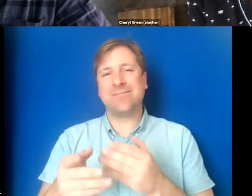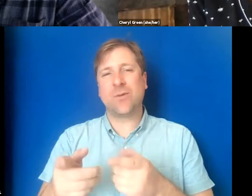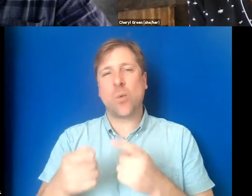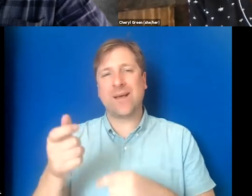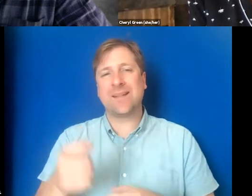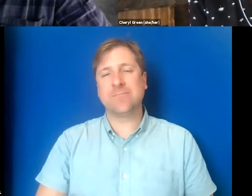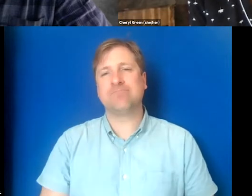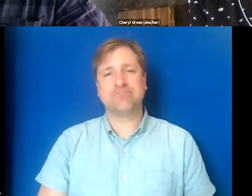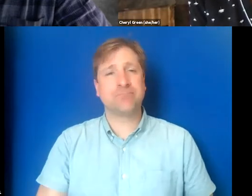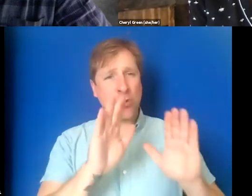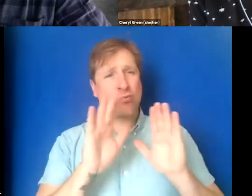Great.